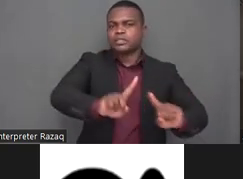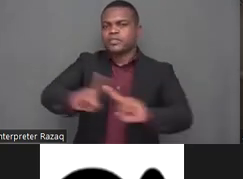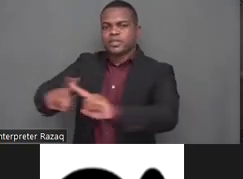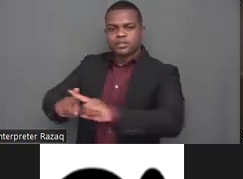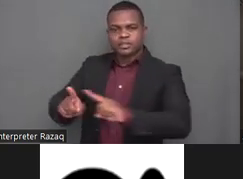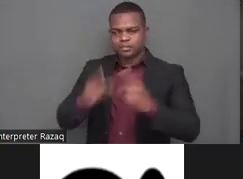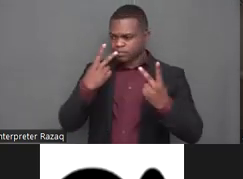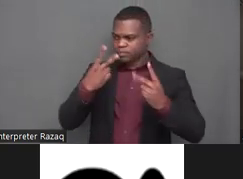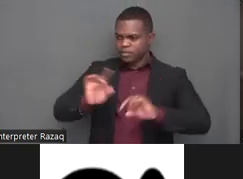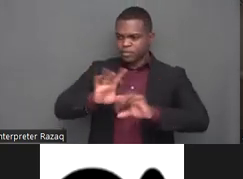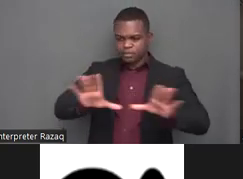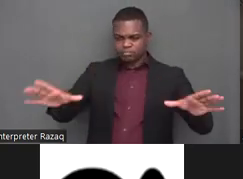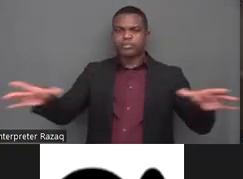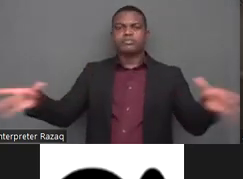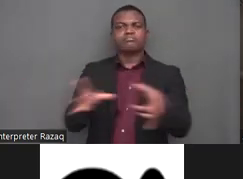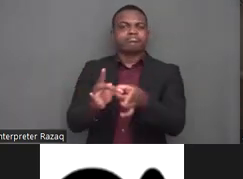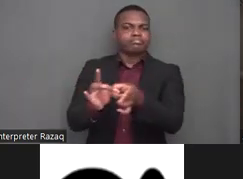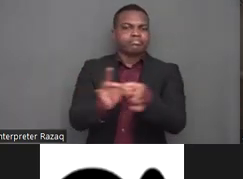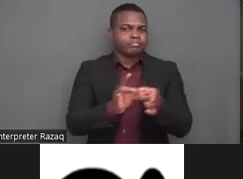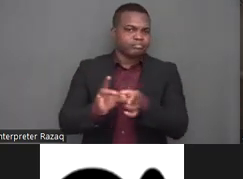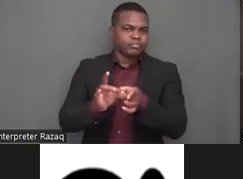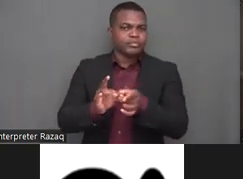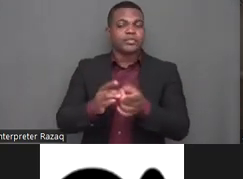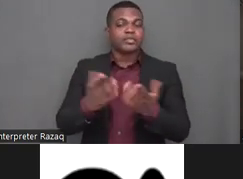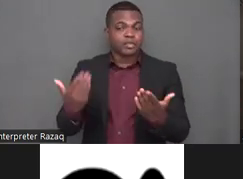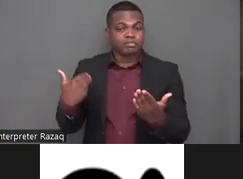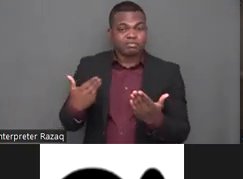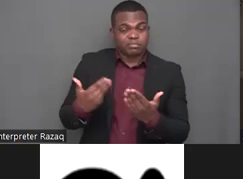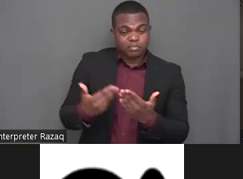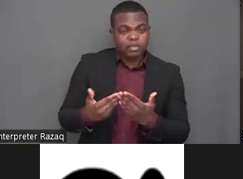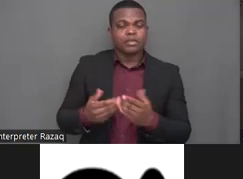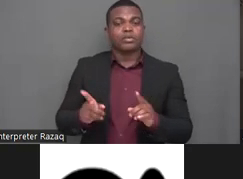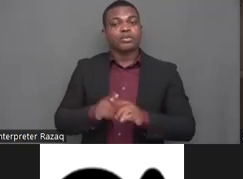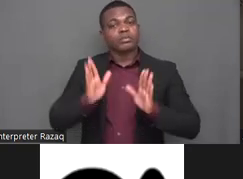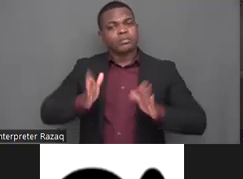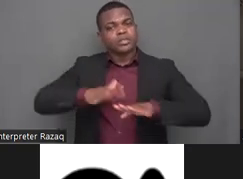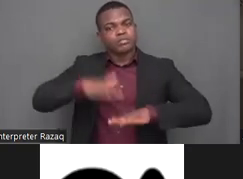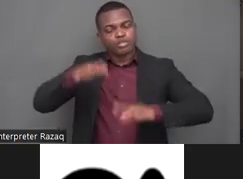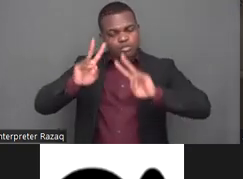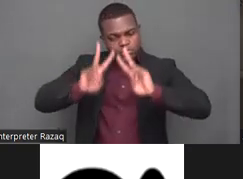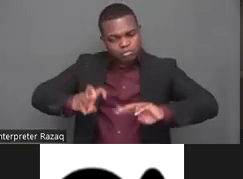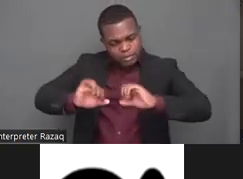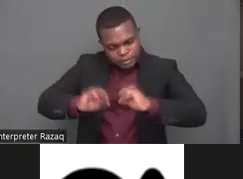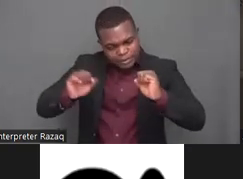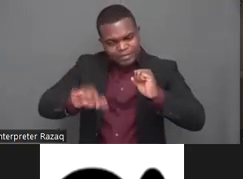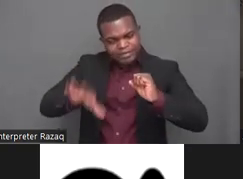rights of persons with disabilities um and my last point uh relates um in fact to this uh role